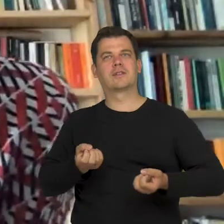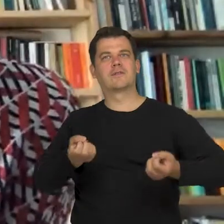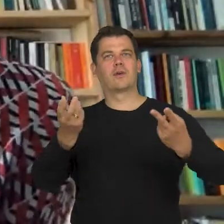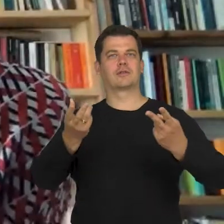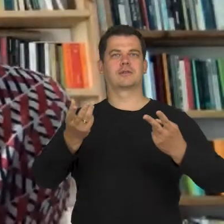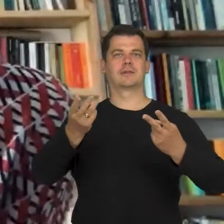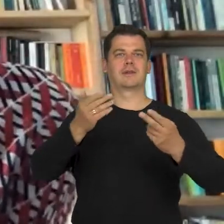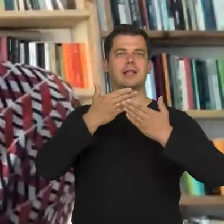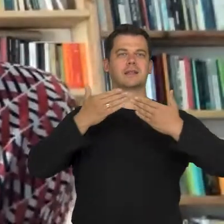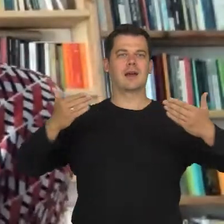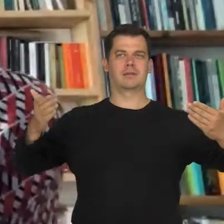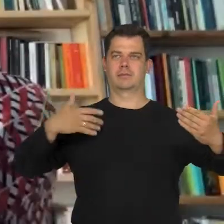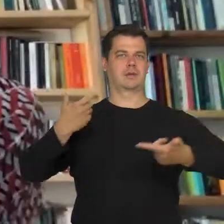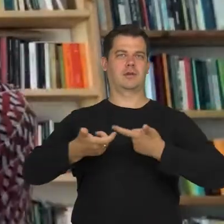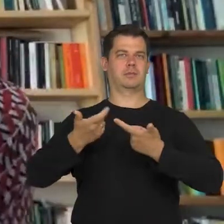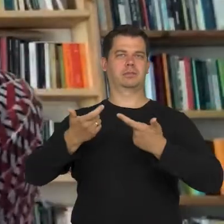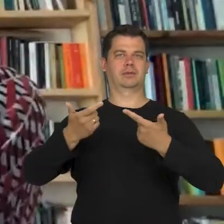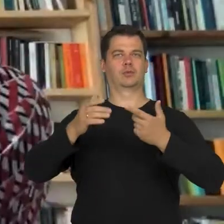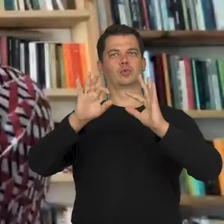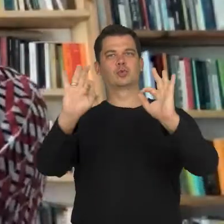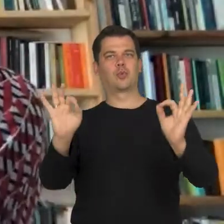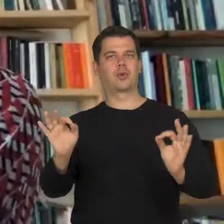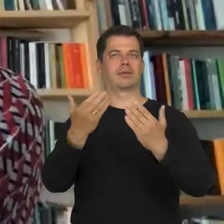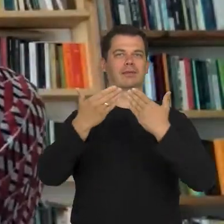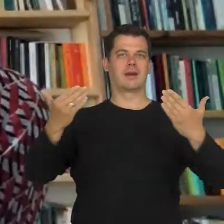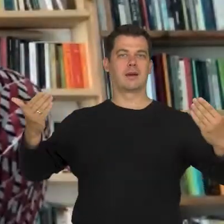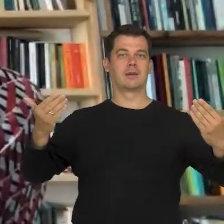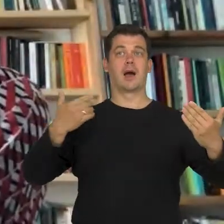and in general, I don't create any art but just as a receiver